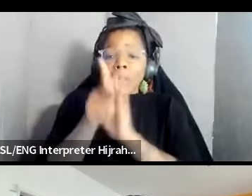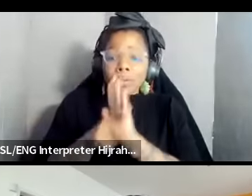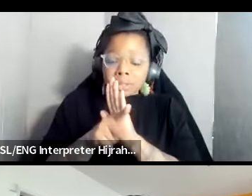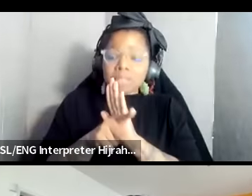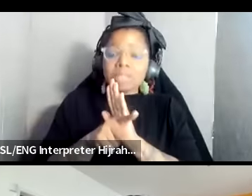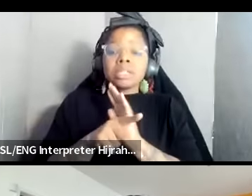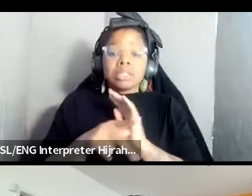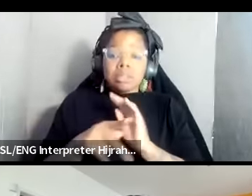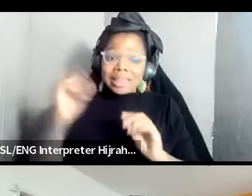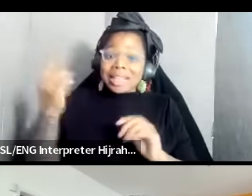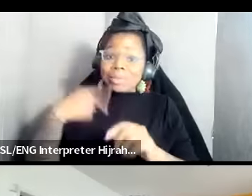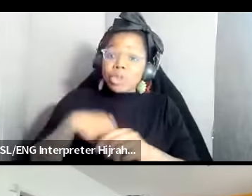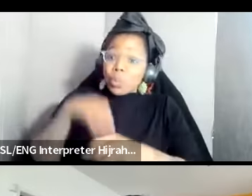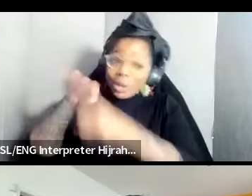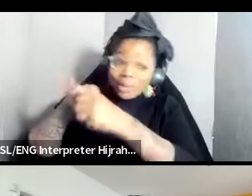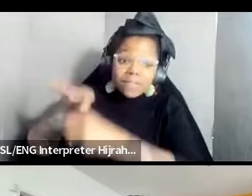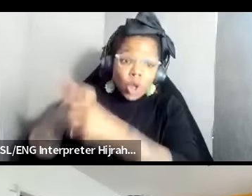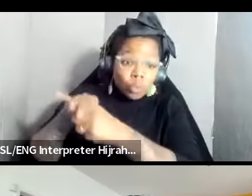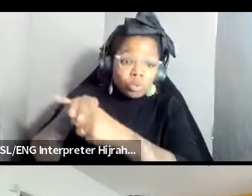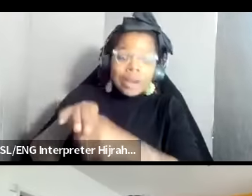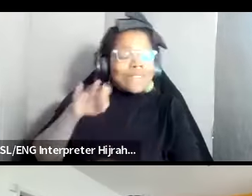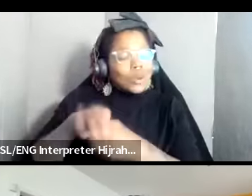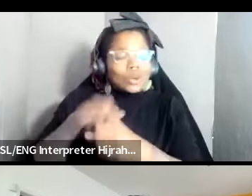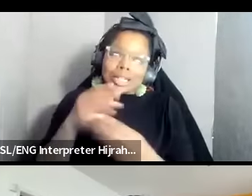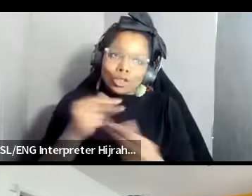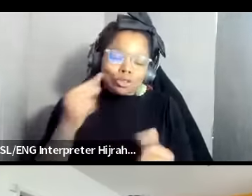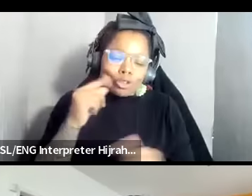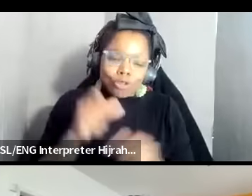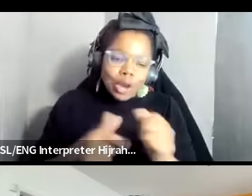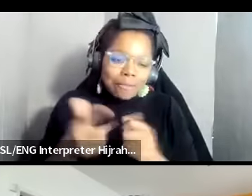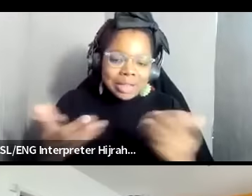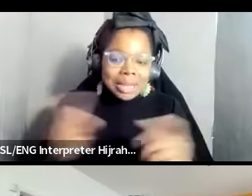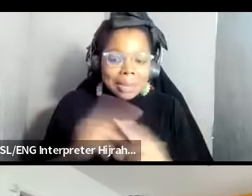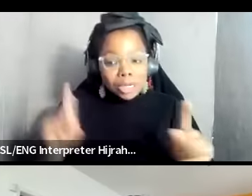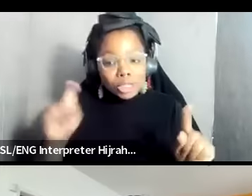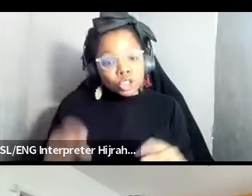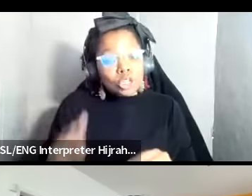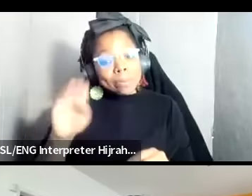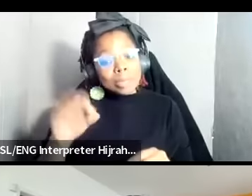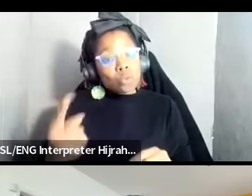vote on voting is not the solution for everything but it should be one of our priorities when we